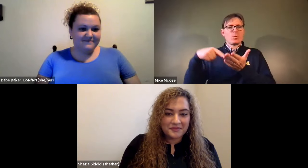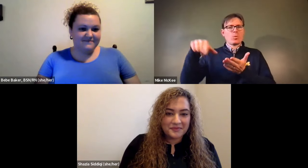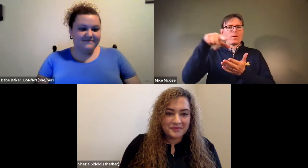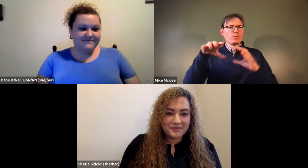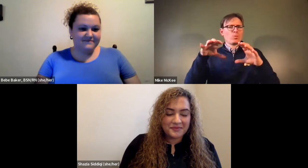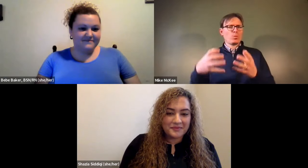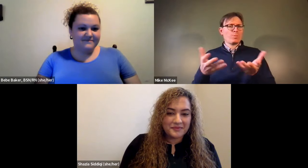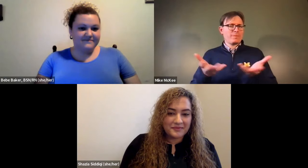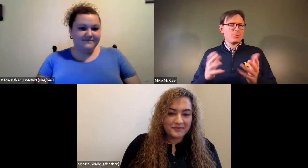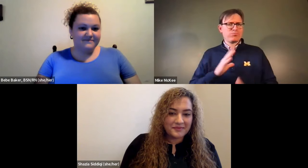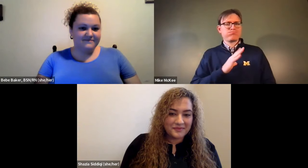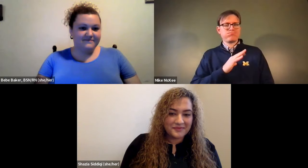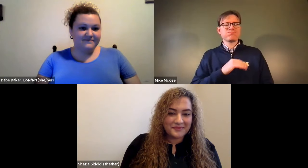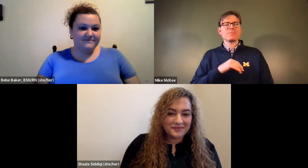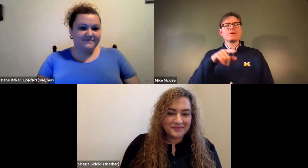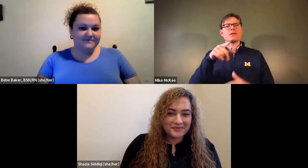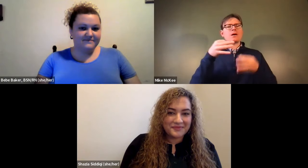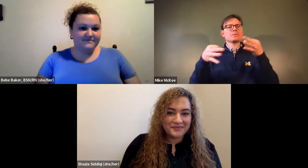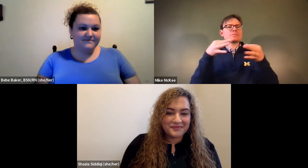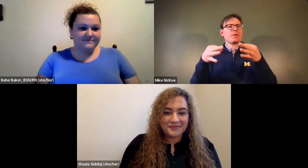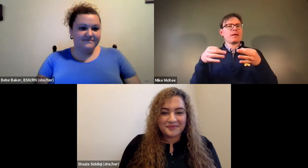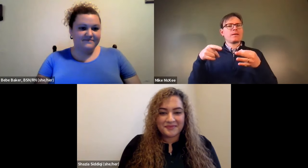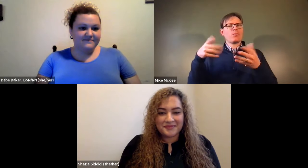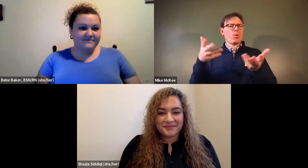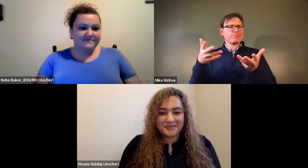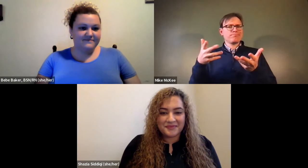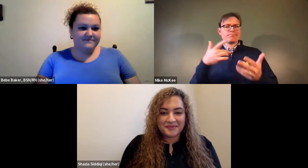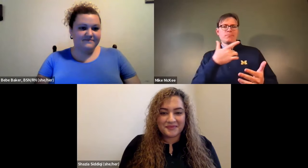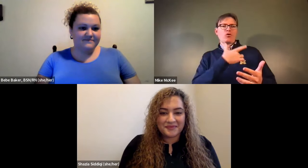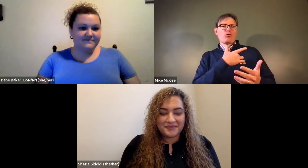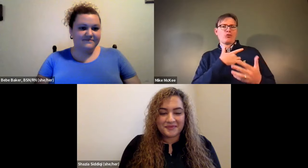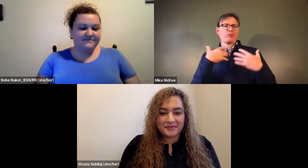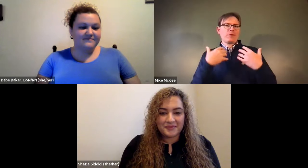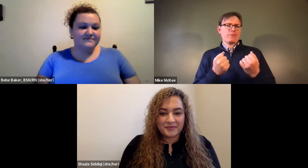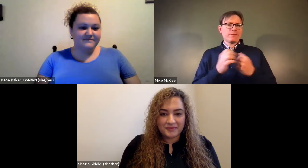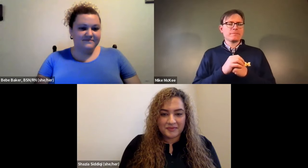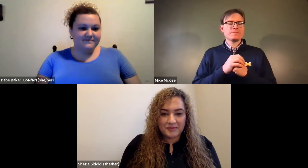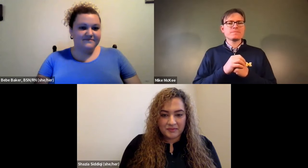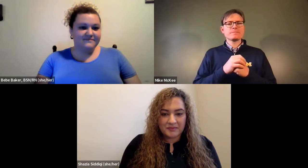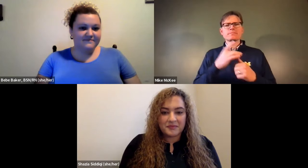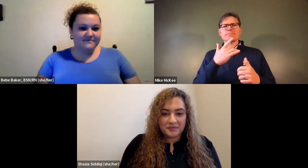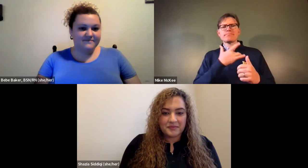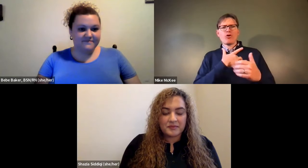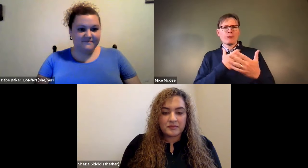James Cech: So i'm excited to talk with this group tonight we're gonna talk about heart health.